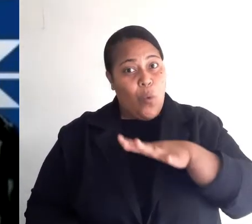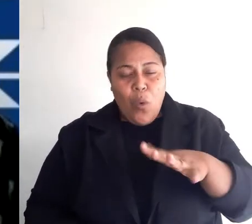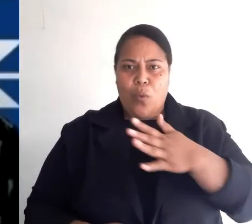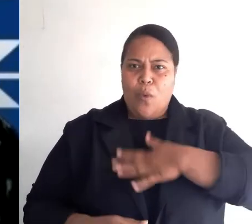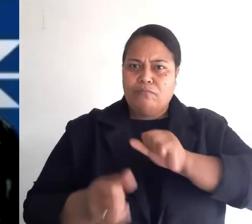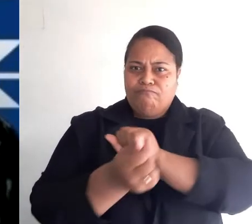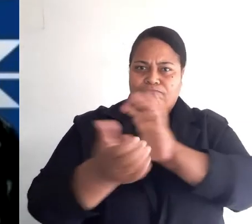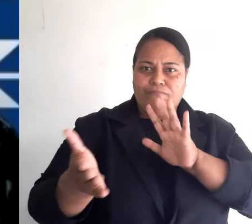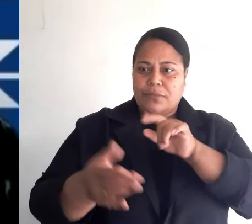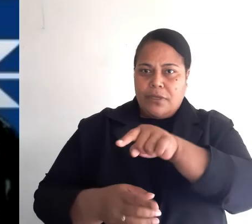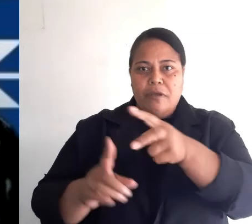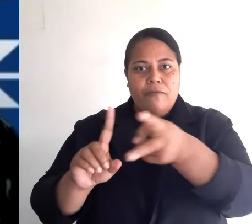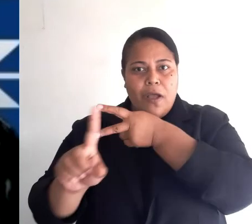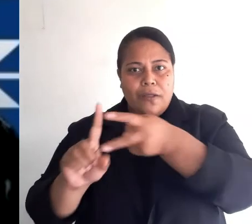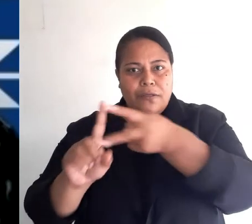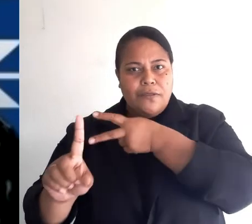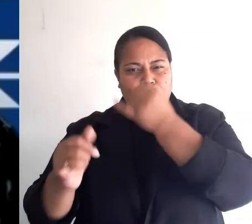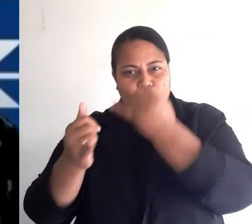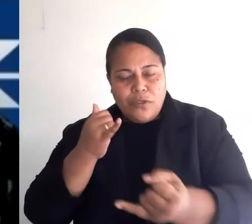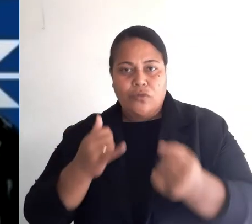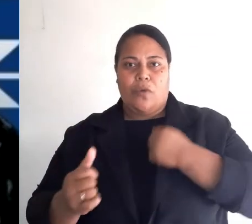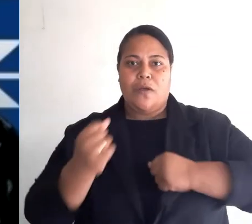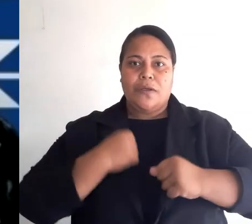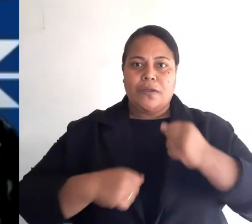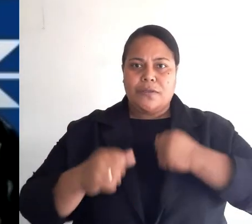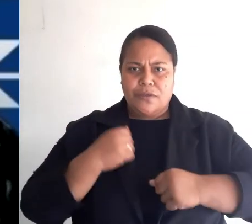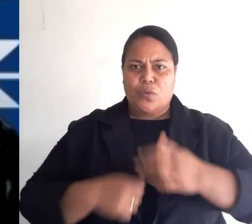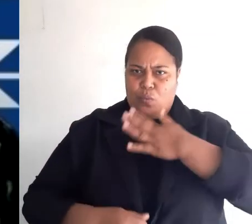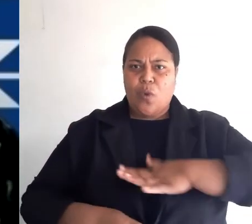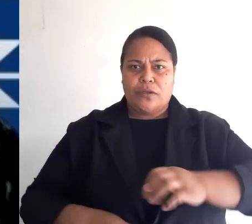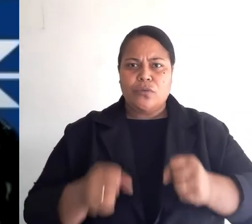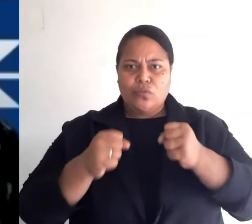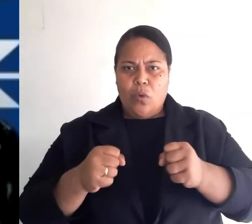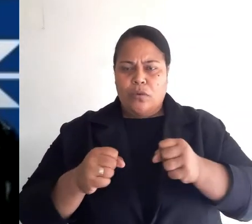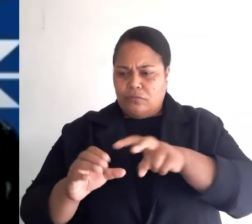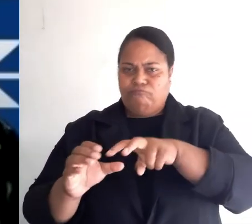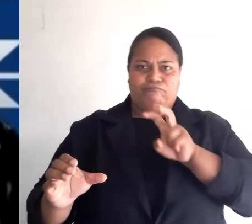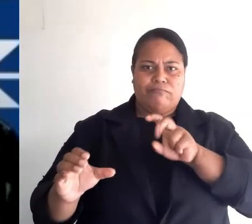and for the many who are still struggling to find the strength and support they need, to break free.